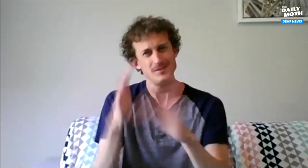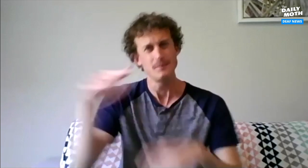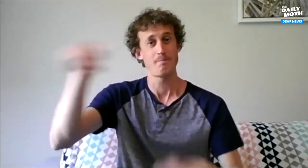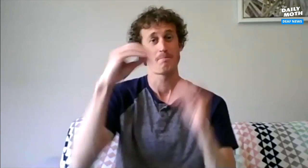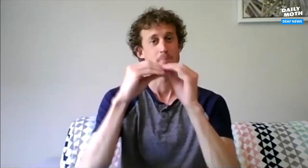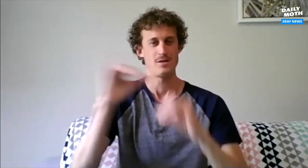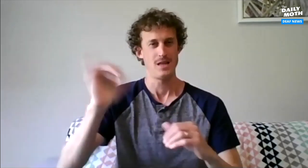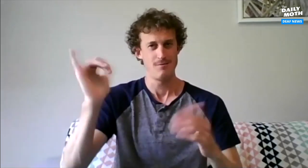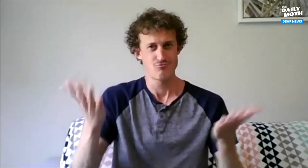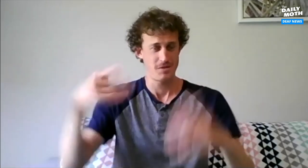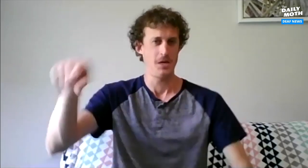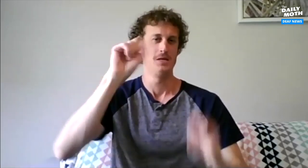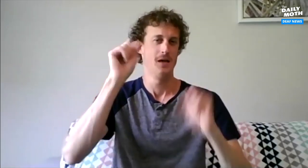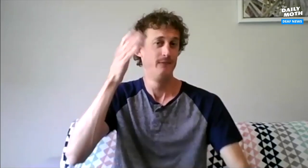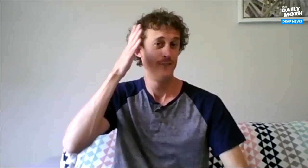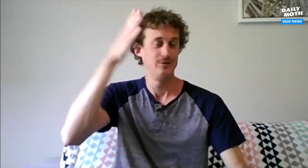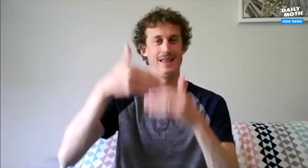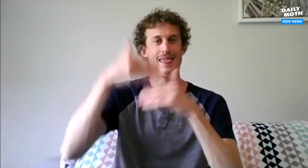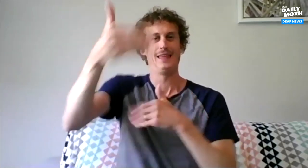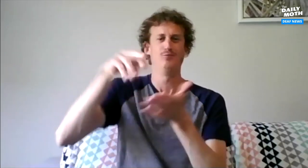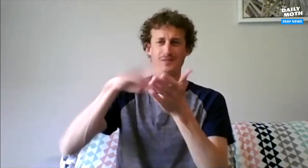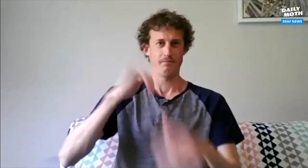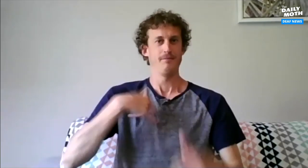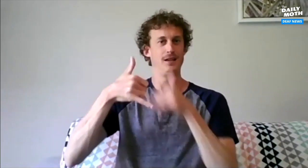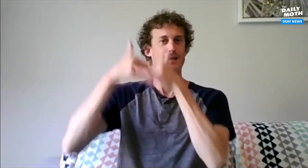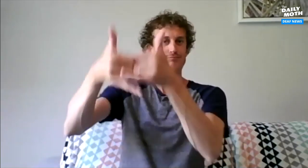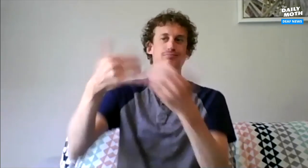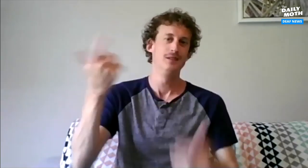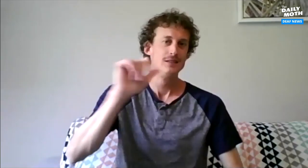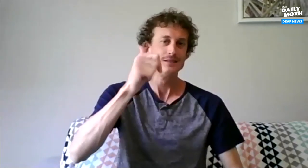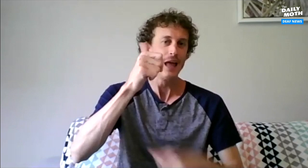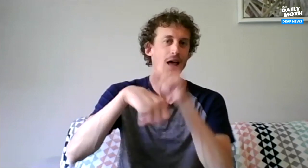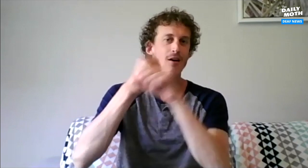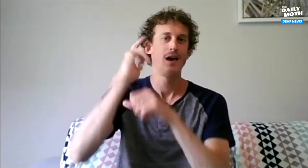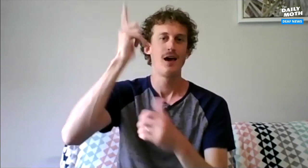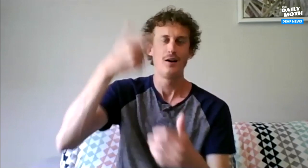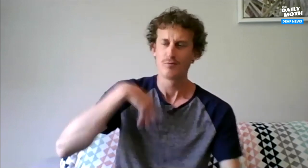more deaf people to get into STEM so you can be the next researcher like me to win a grant like this one. Perhaps 10 years later.